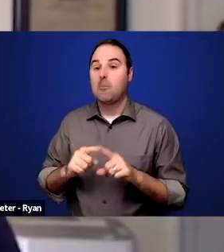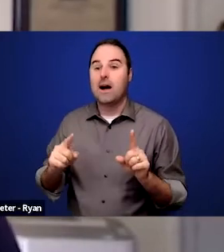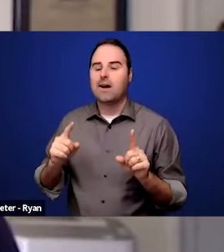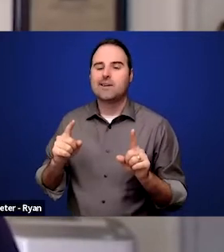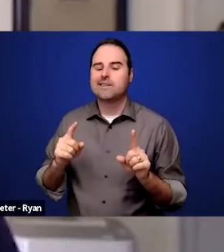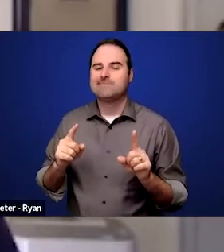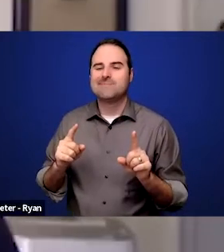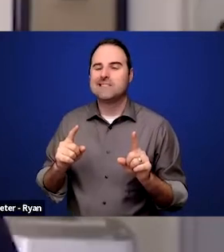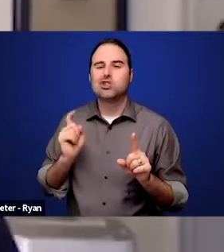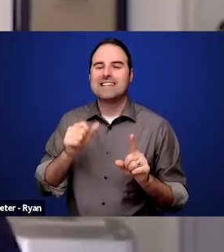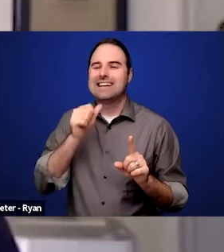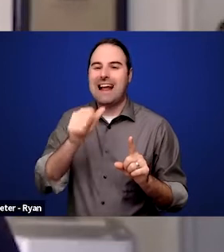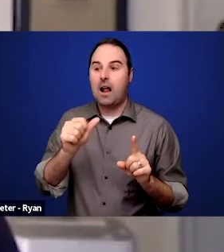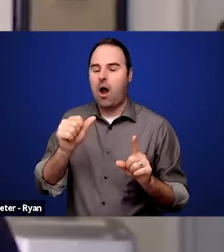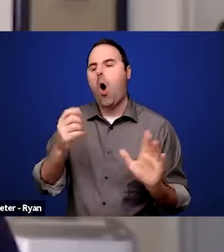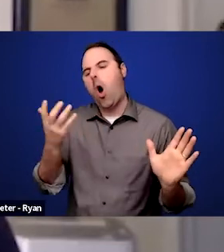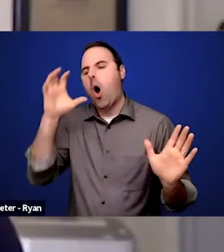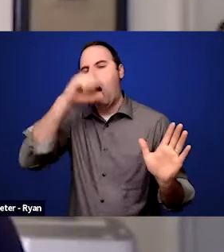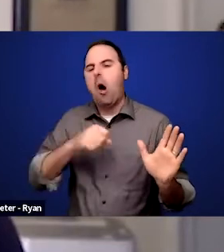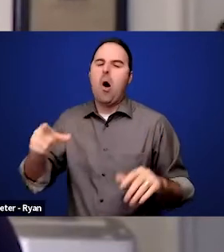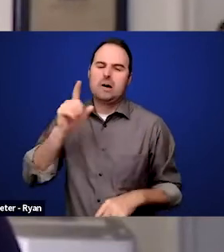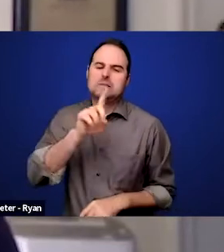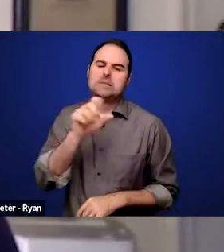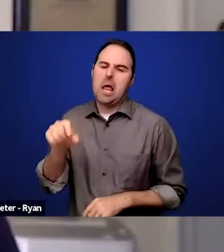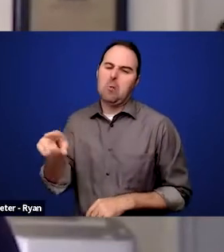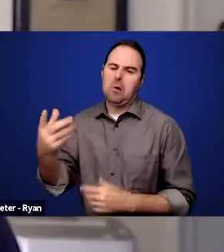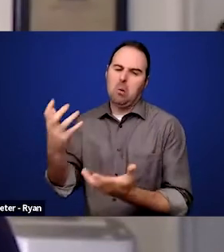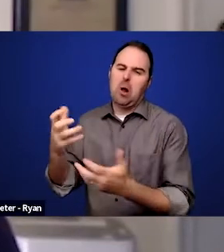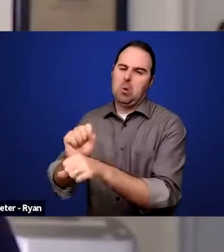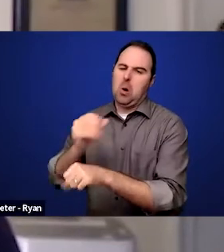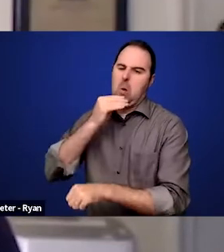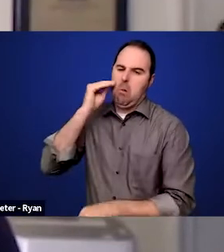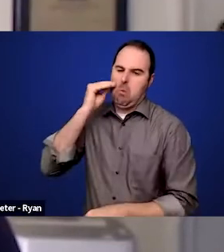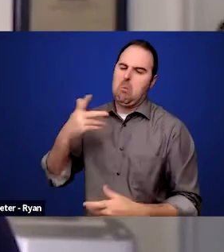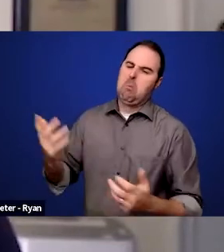that disabled people wish to work at home, wish not to come into the workforce.